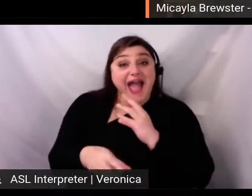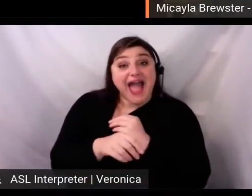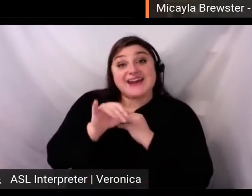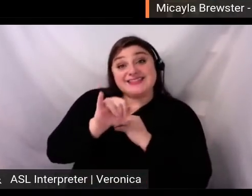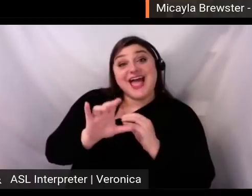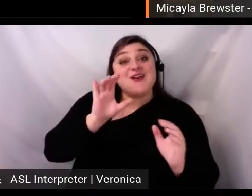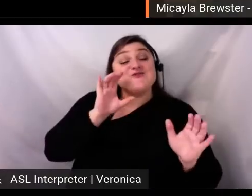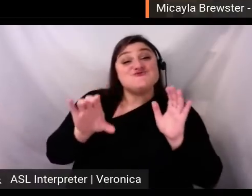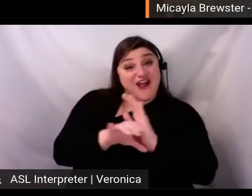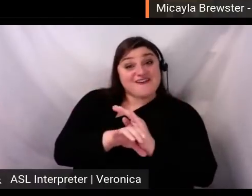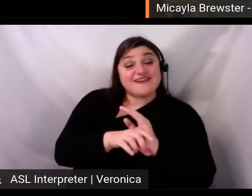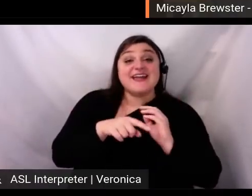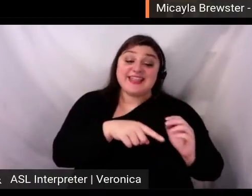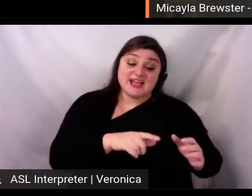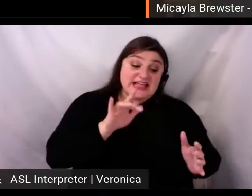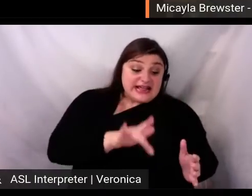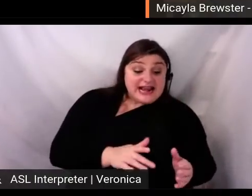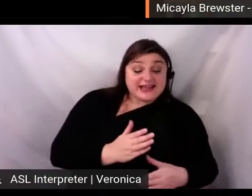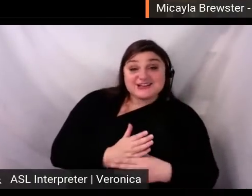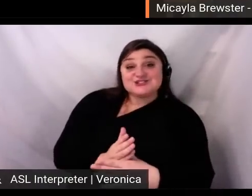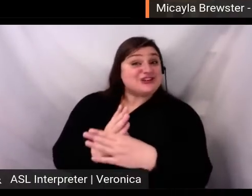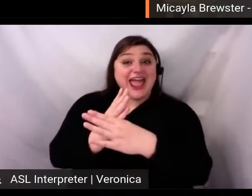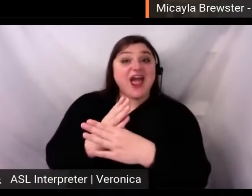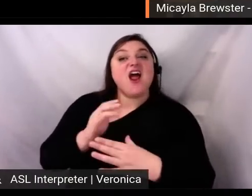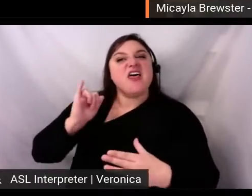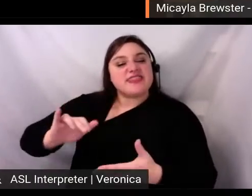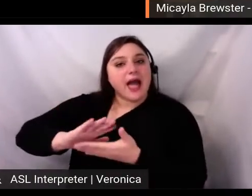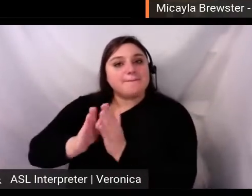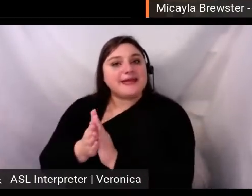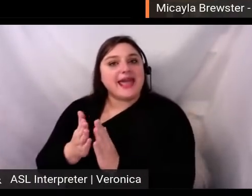Which, if you're unfamiliar, that's a feature of Instagram that allows